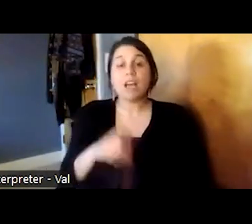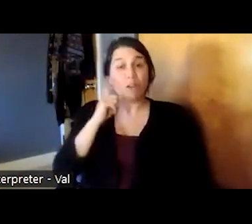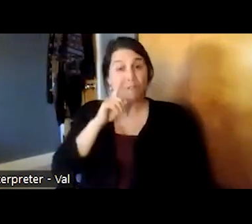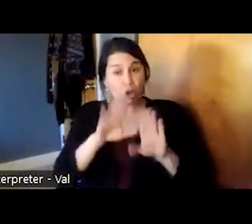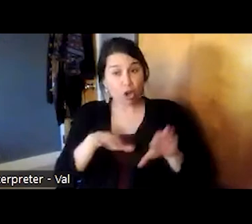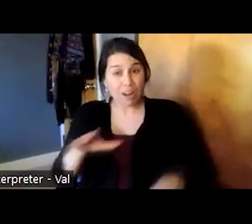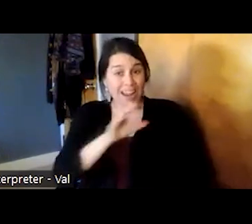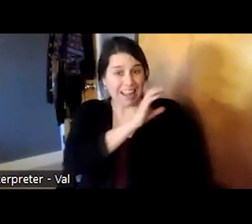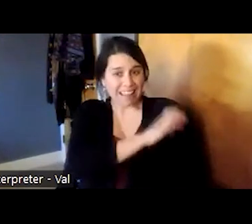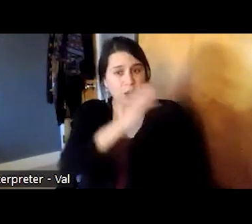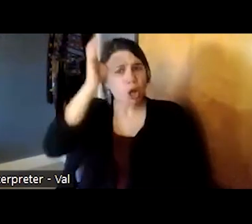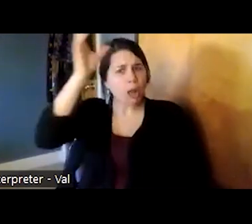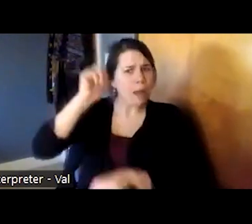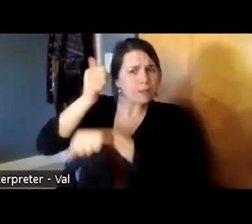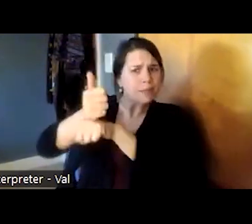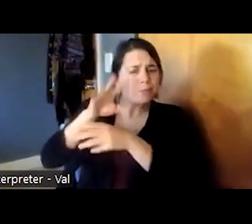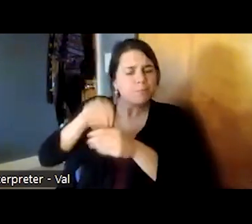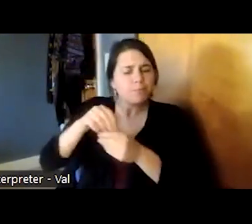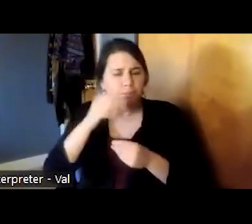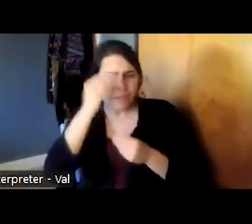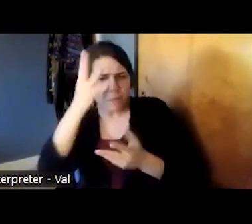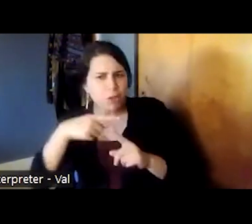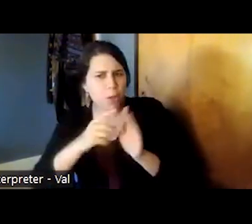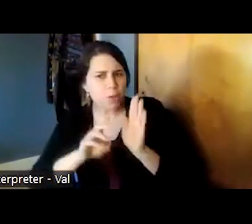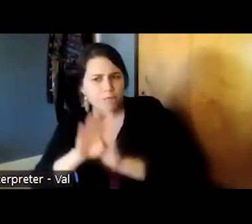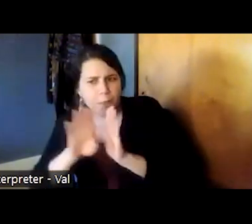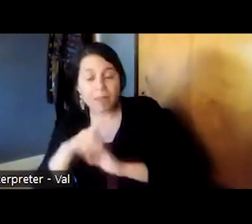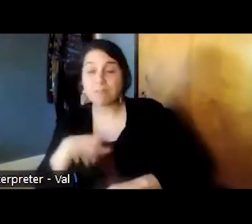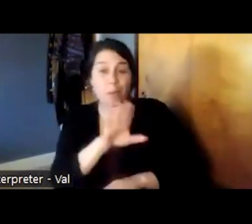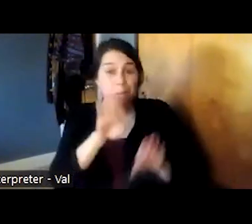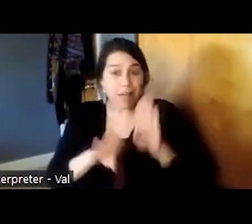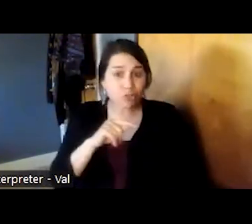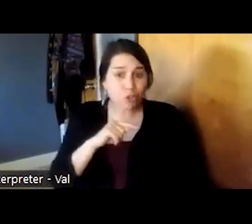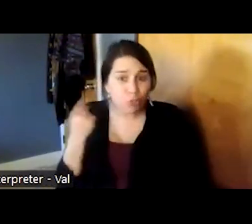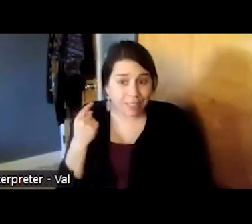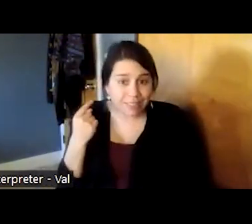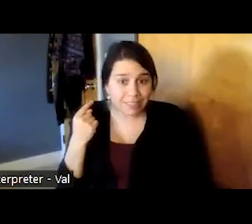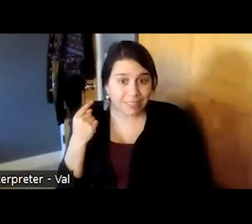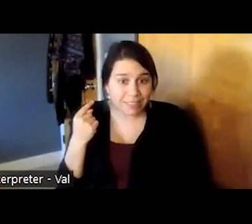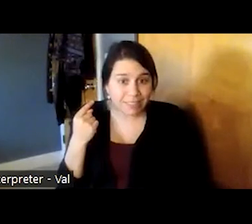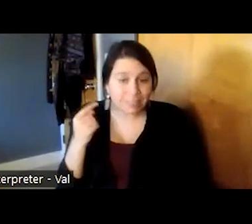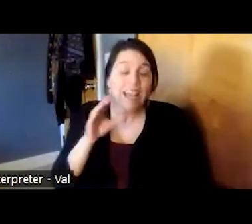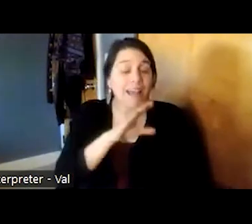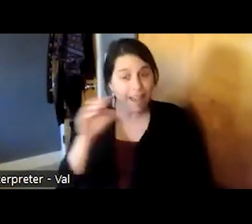include information about development and biological risk and social determinants of health